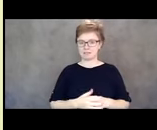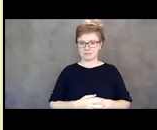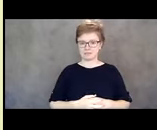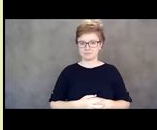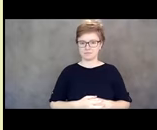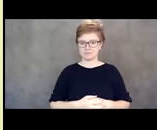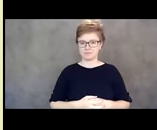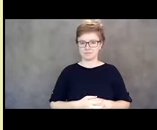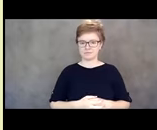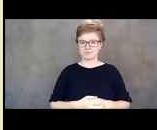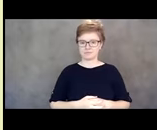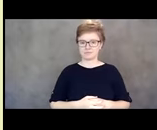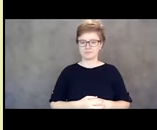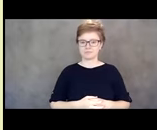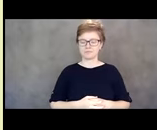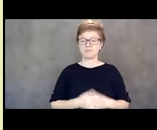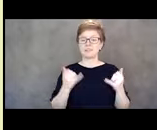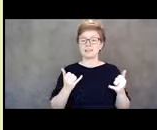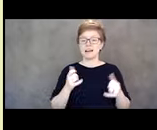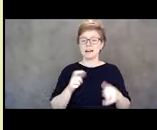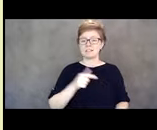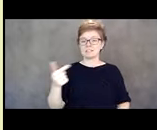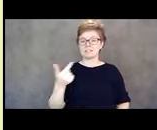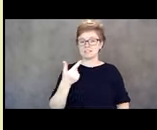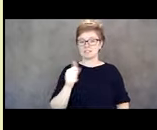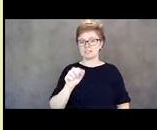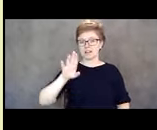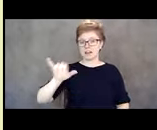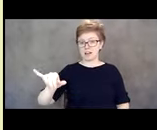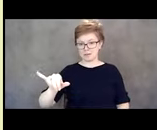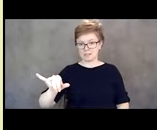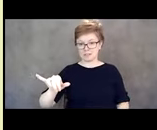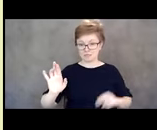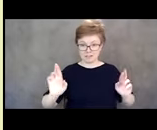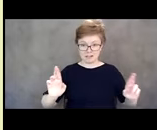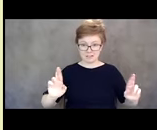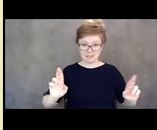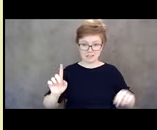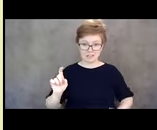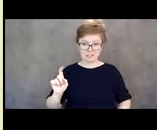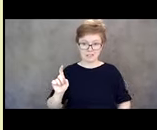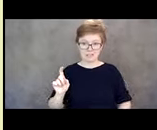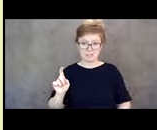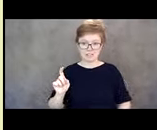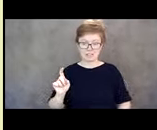So I think we will pass it on now to Gabby. Are you available? Yes I am. I'm right here.